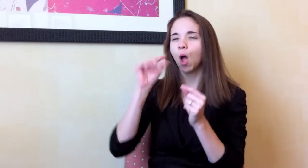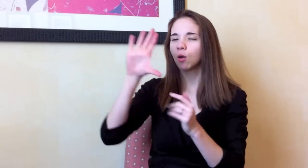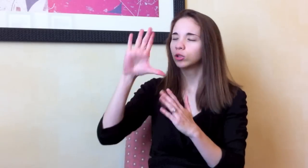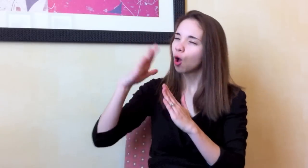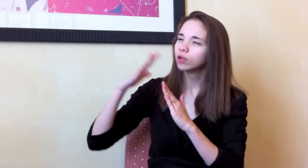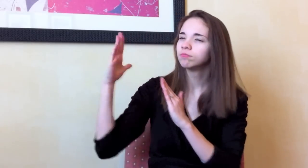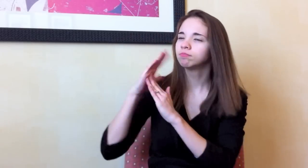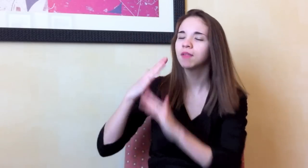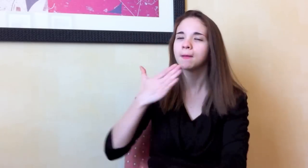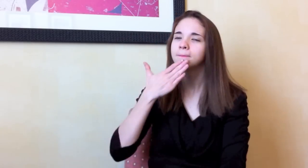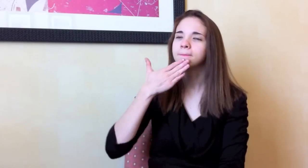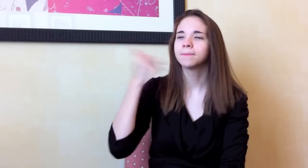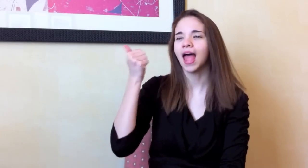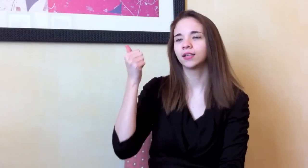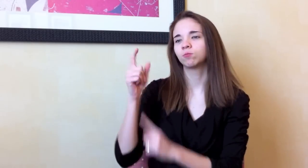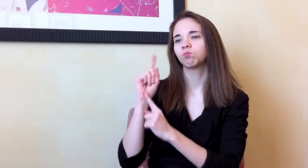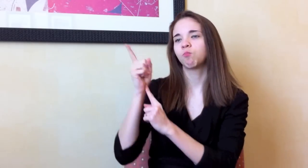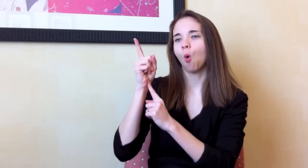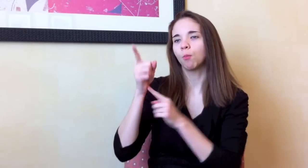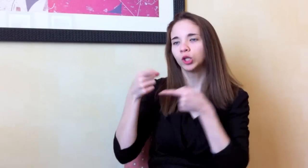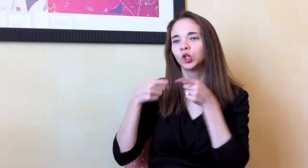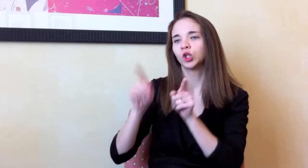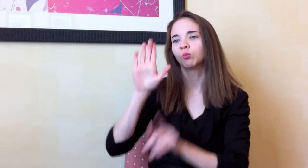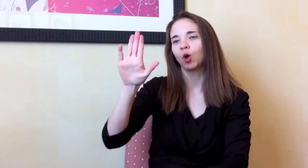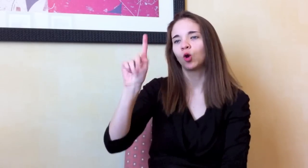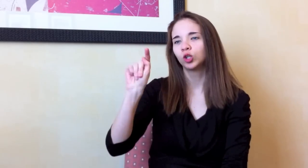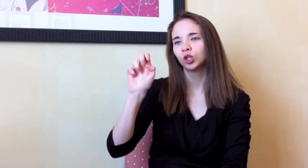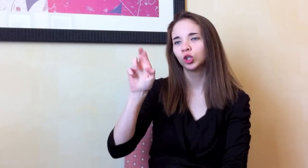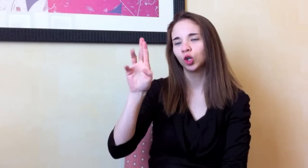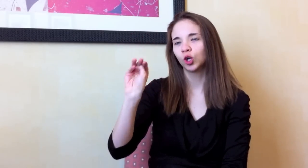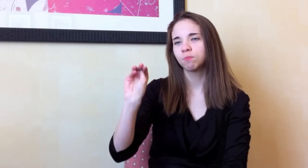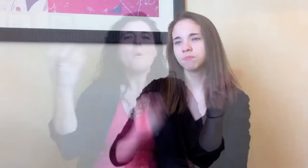What was your best moment during your term?